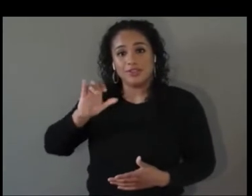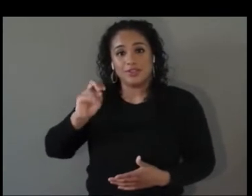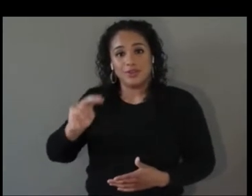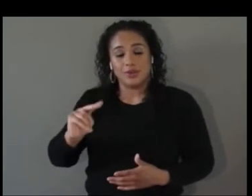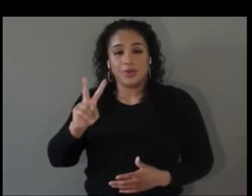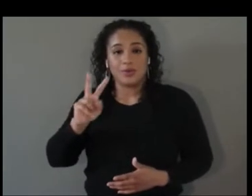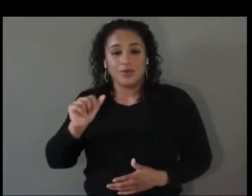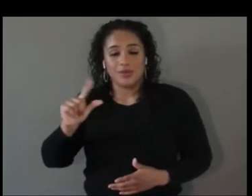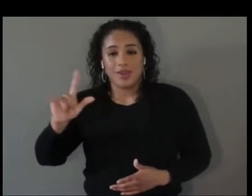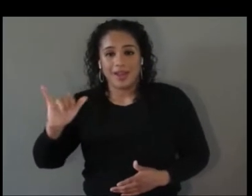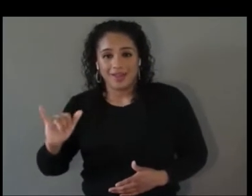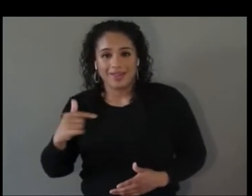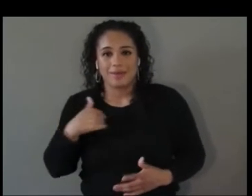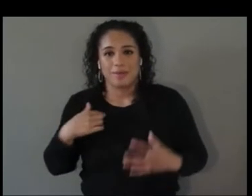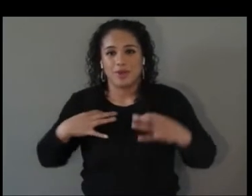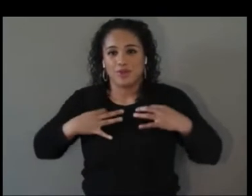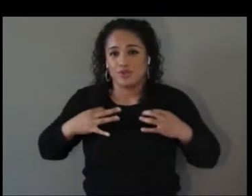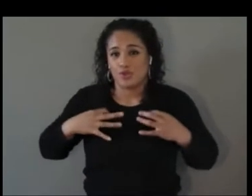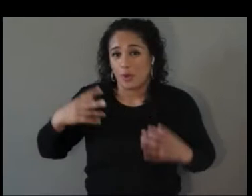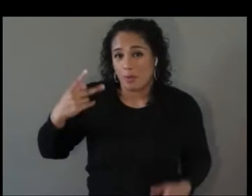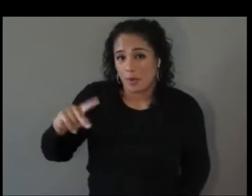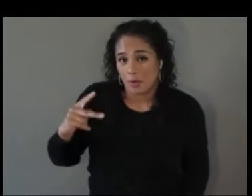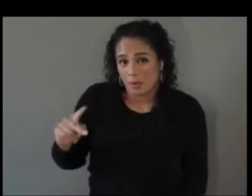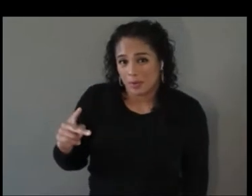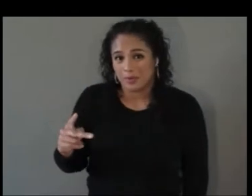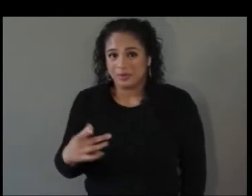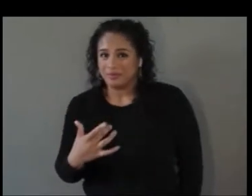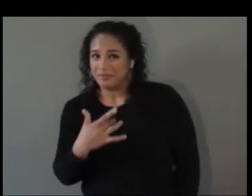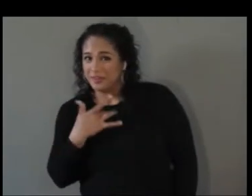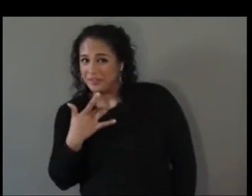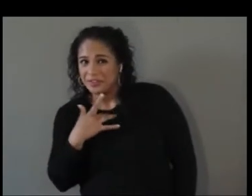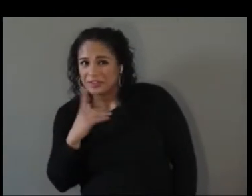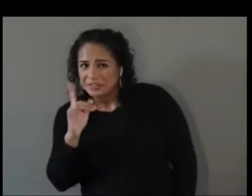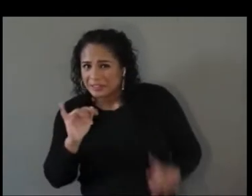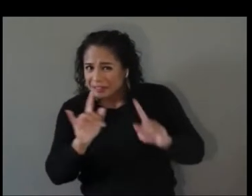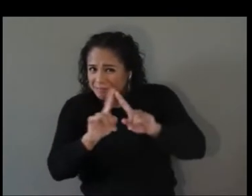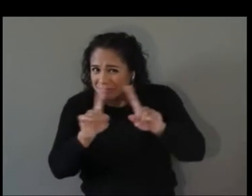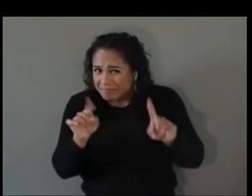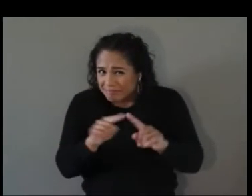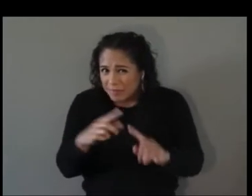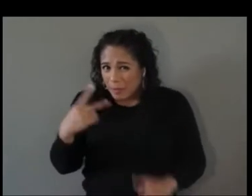and the translation of the viewing window you're looking at. About a year ago I